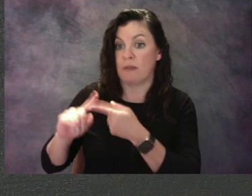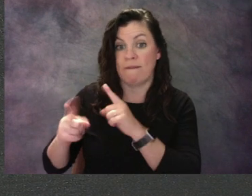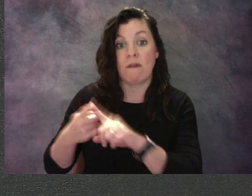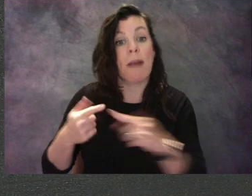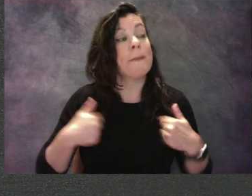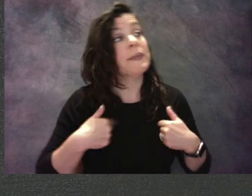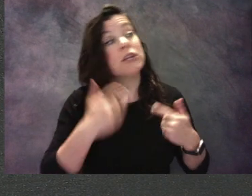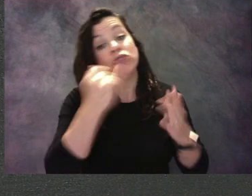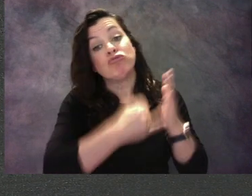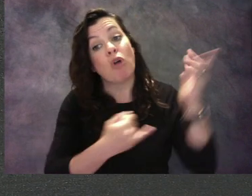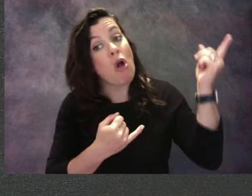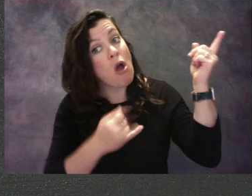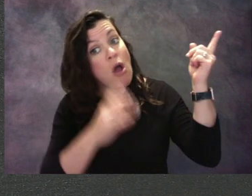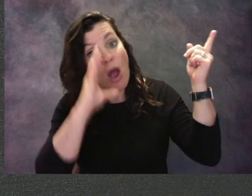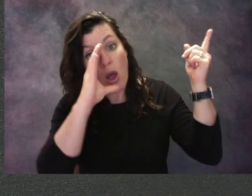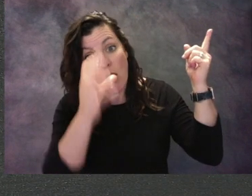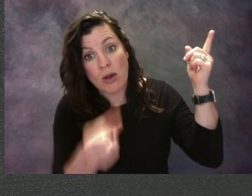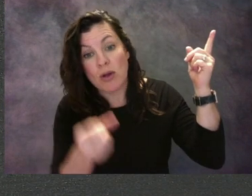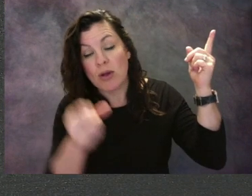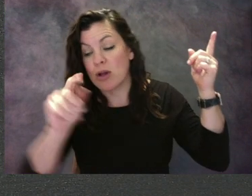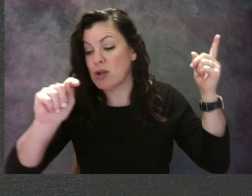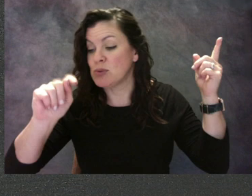If you're not ready to get started, that's all right.